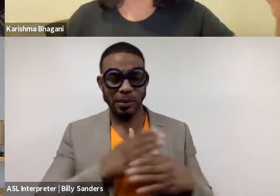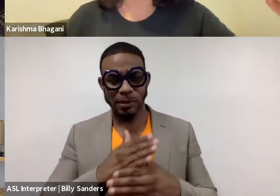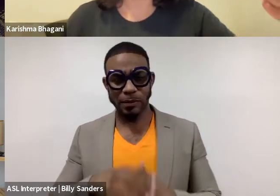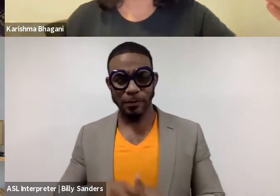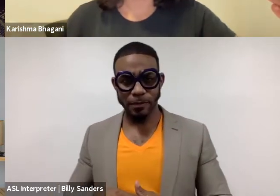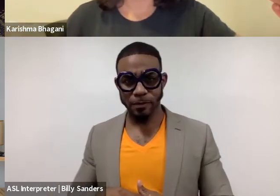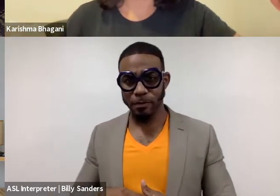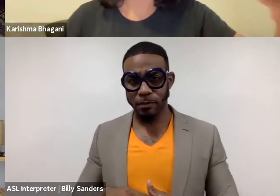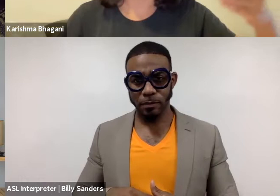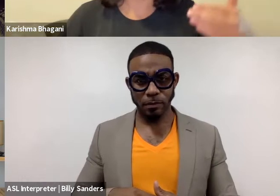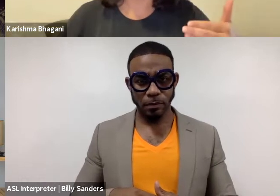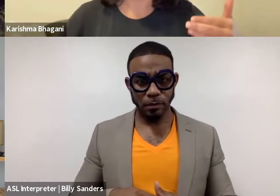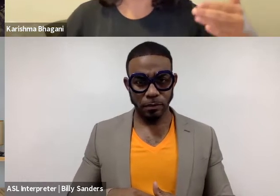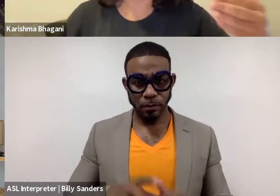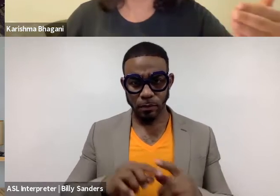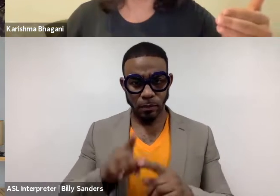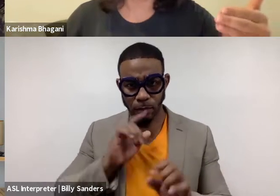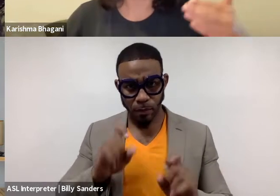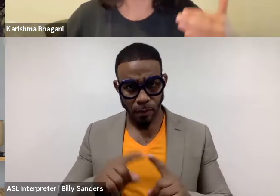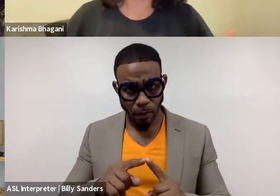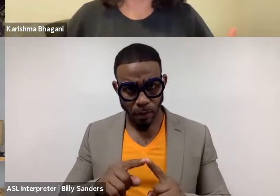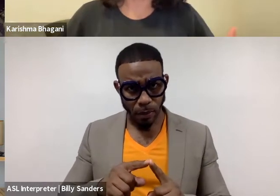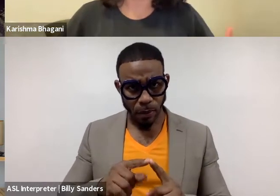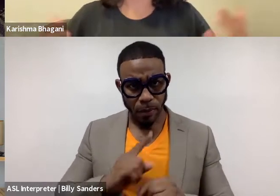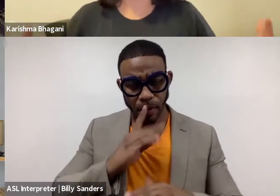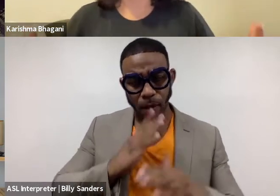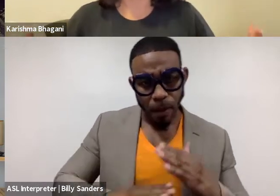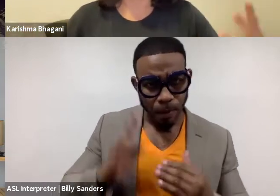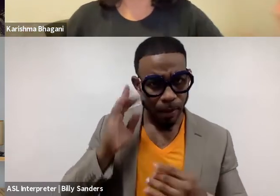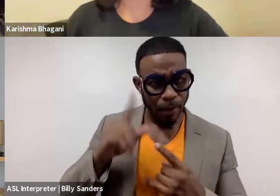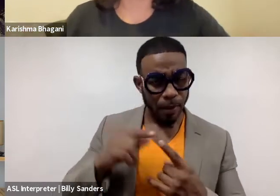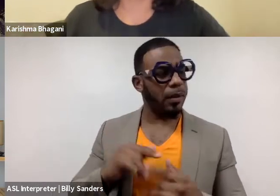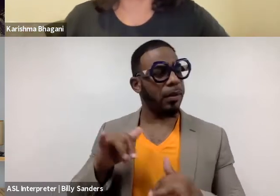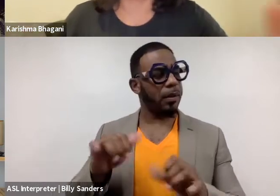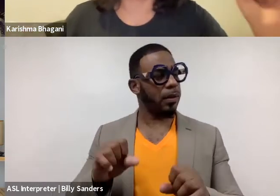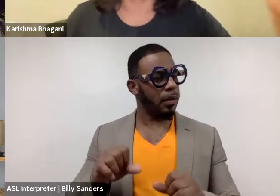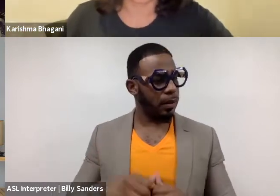And also being able to be humble and take a step back and say, "Yeah, I also have a lot to learn.